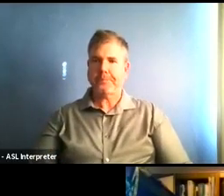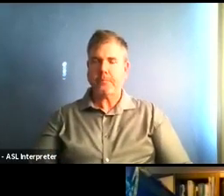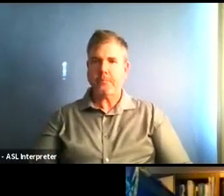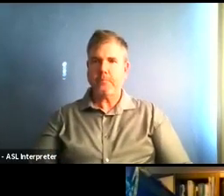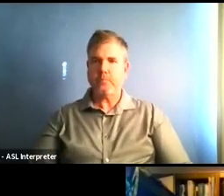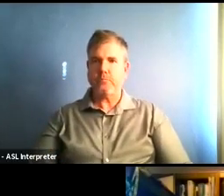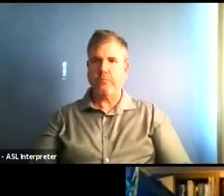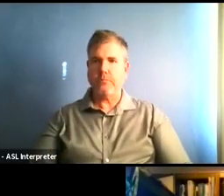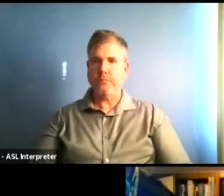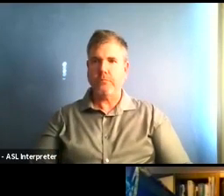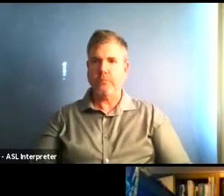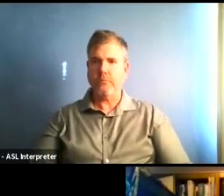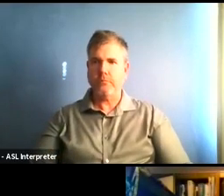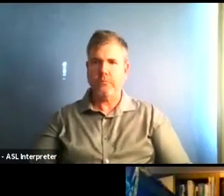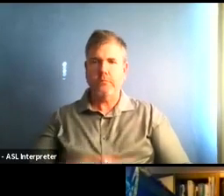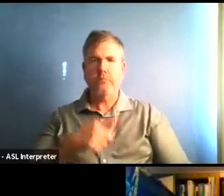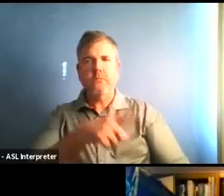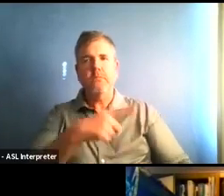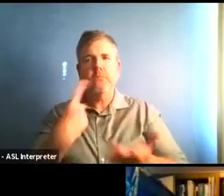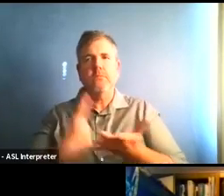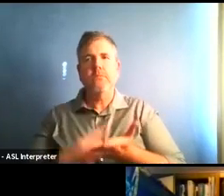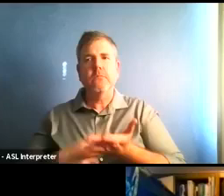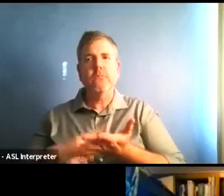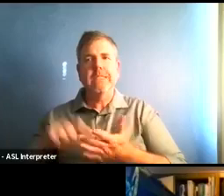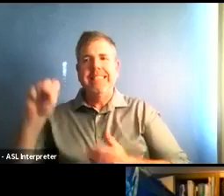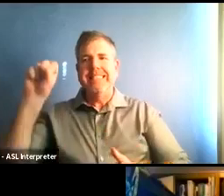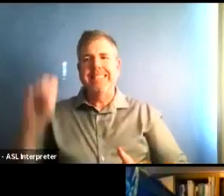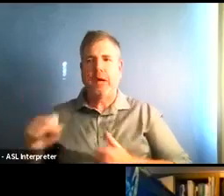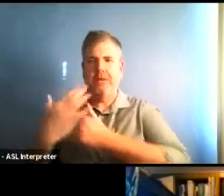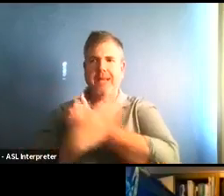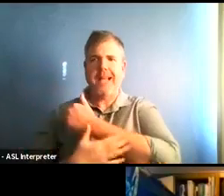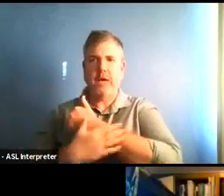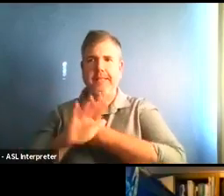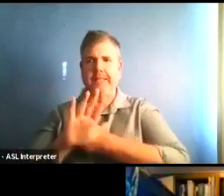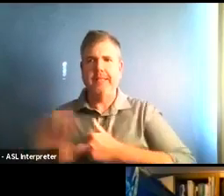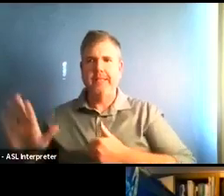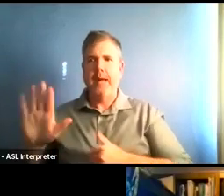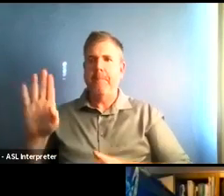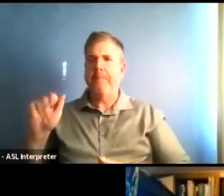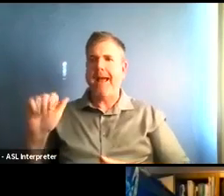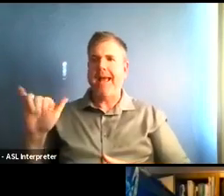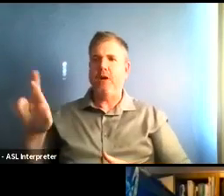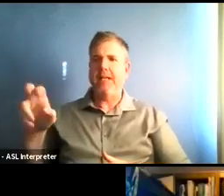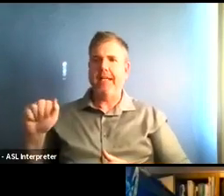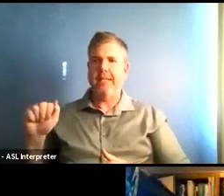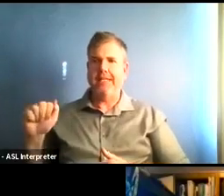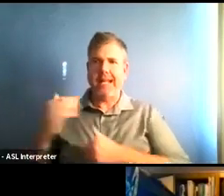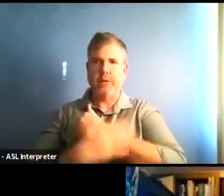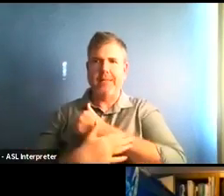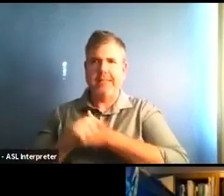the Bay Area experienced this wave sooner than we did. Yes. Yes. That's a that's a good point, Martin.